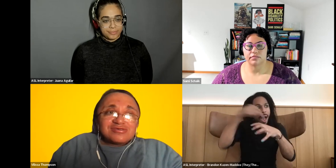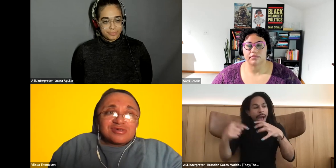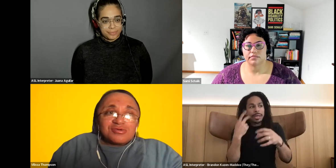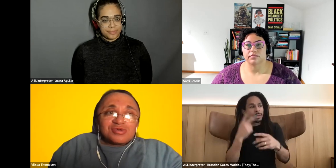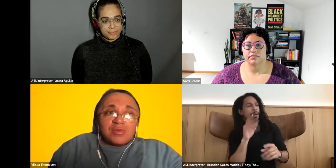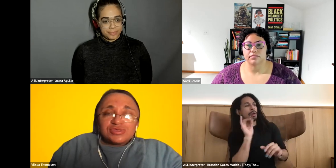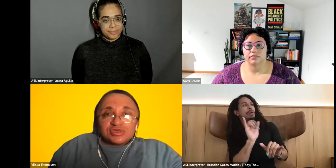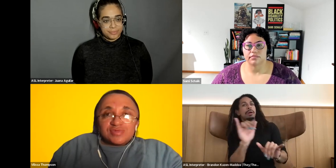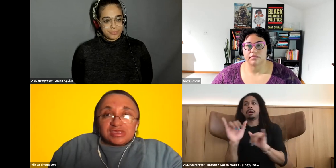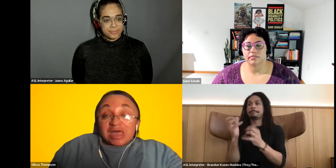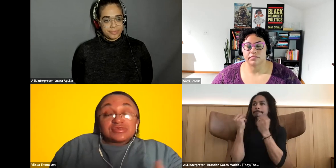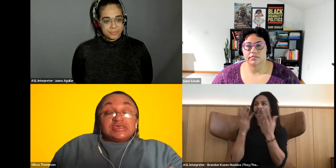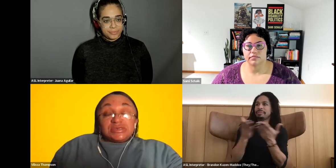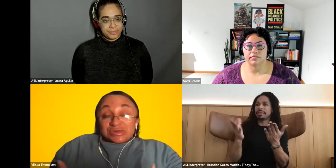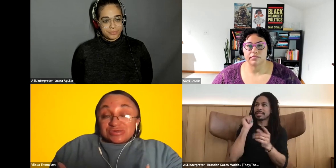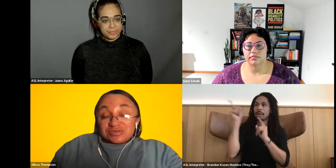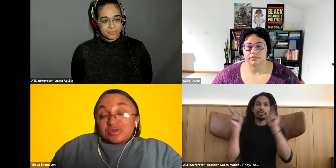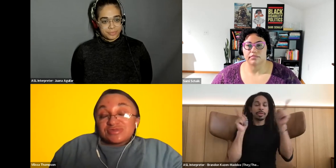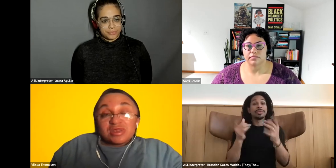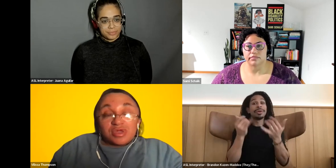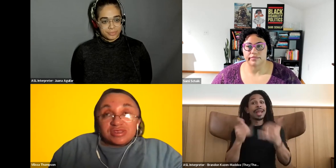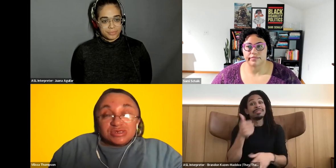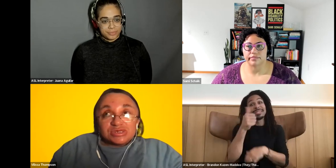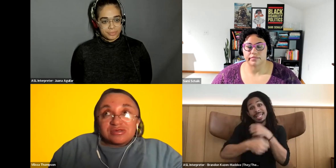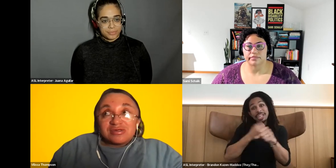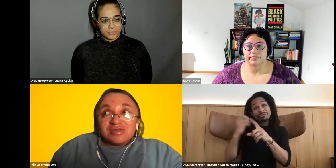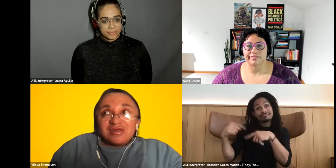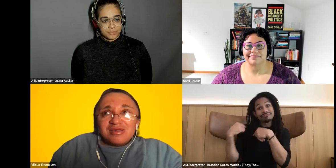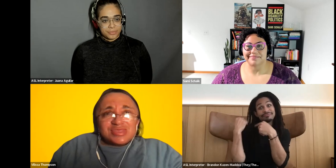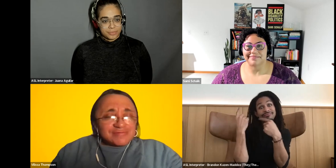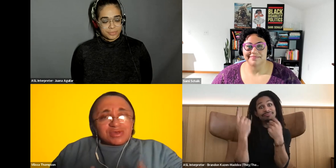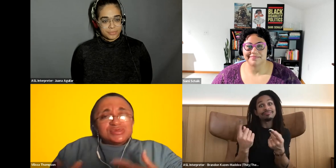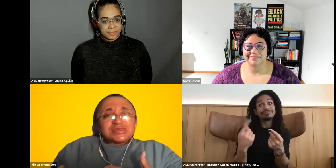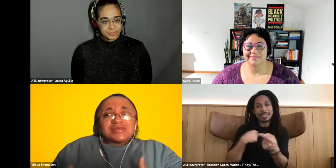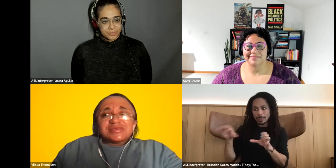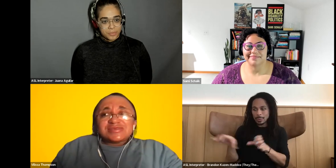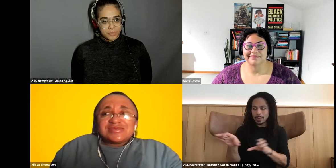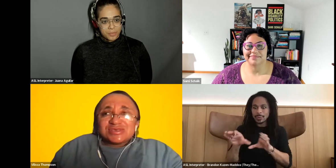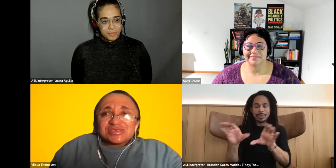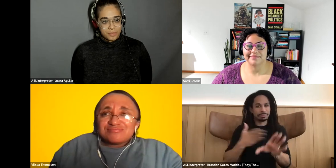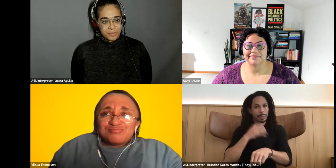Vilissa Thompson: So, coming to this space now 10 years is what I'm celebrating this year, the evolution just